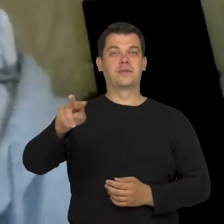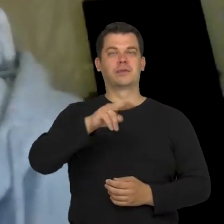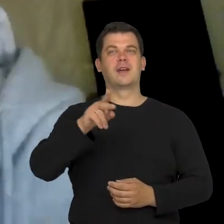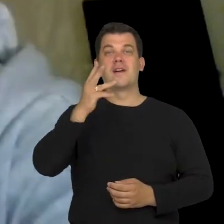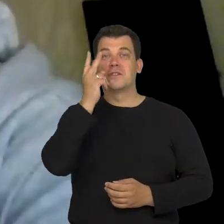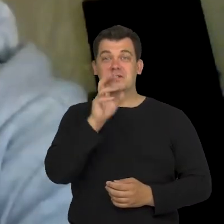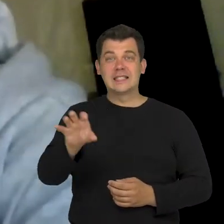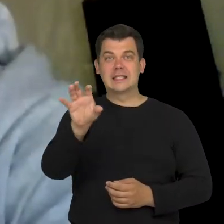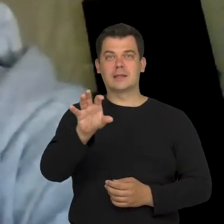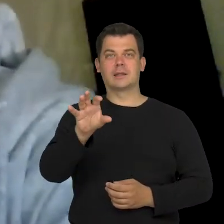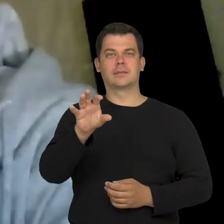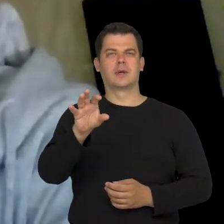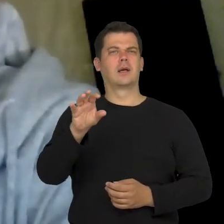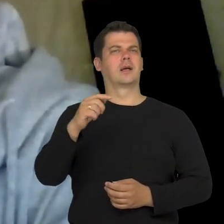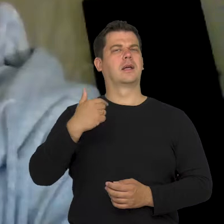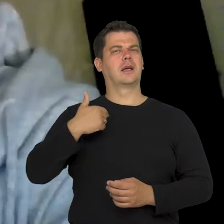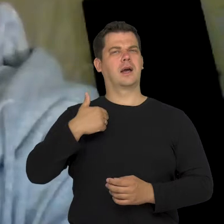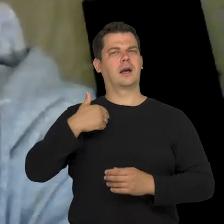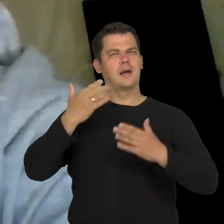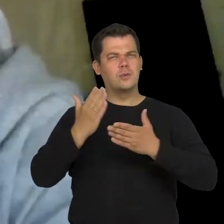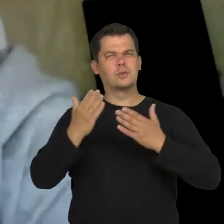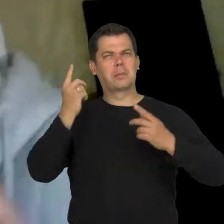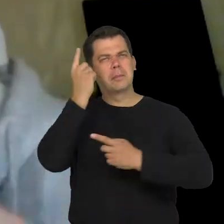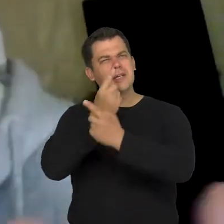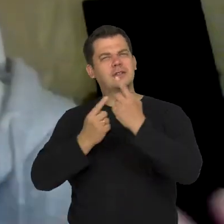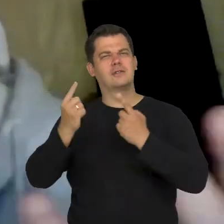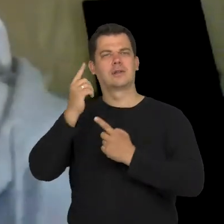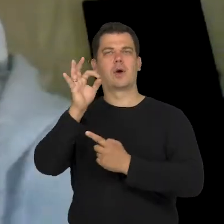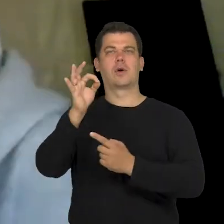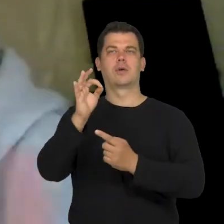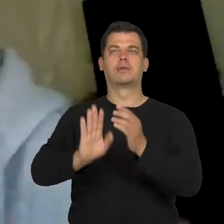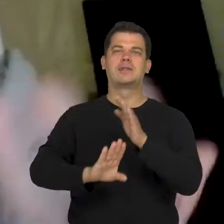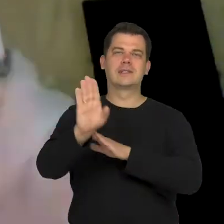I started thinking about plays, theatre,